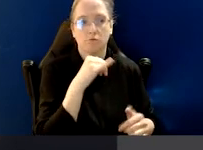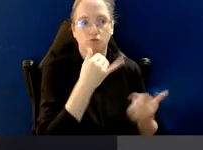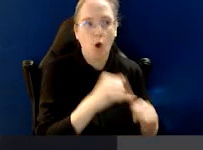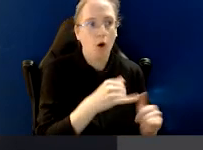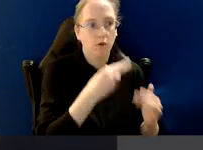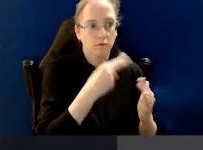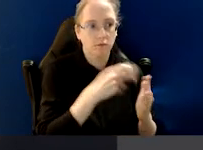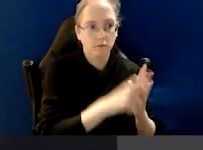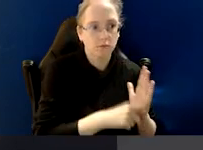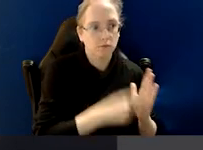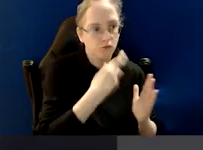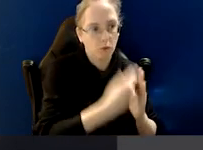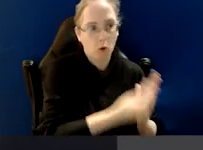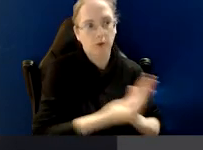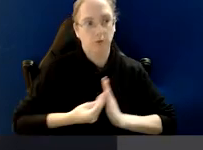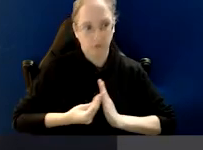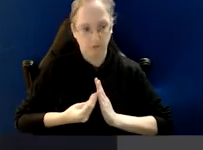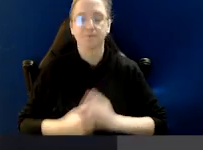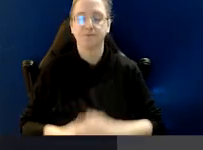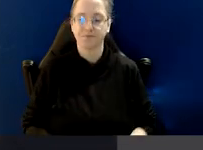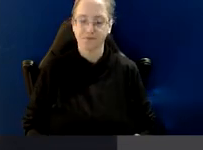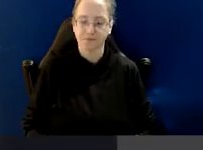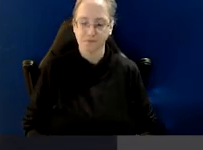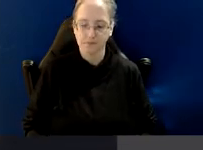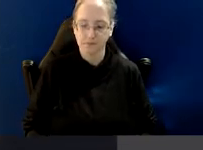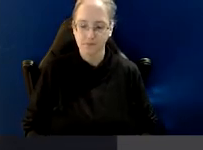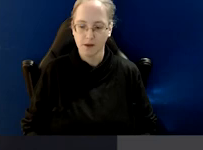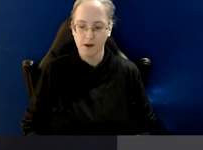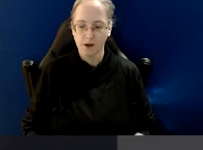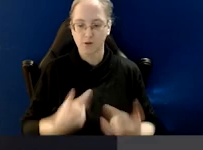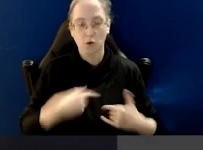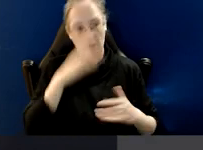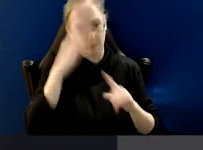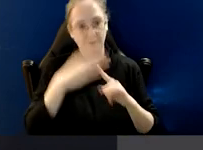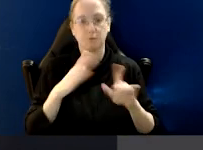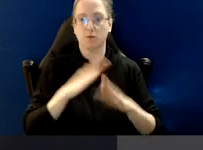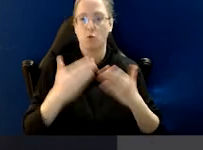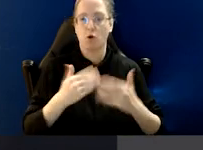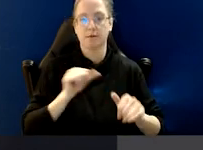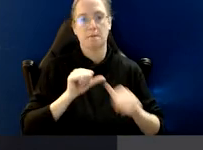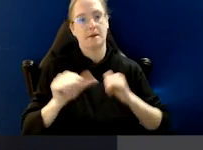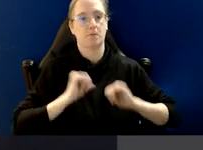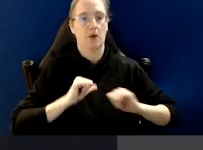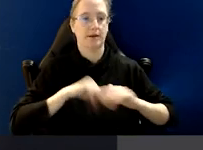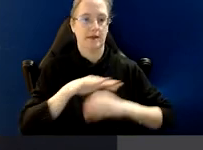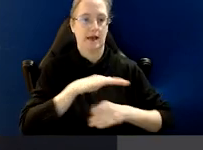So, yeah, I think we offer world's best practice in that area.